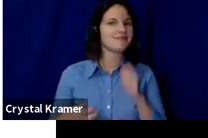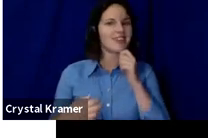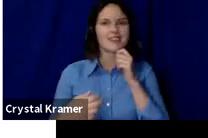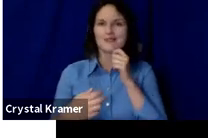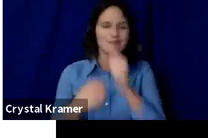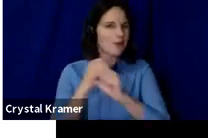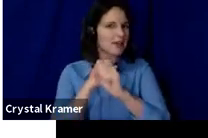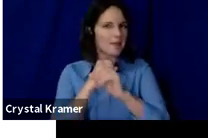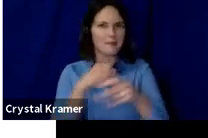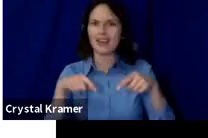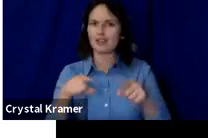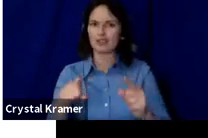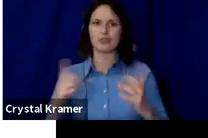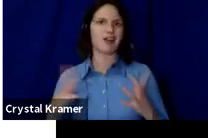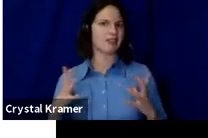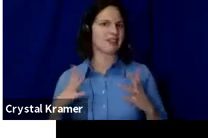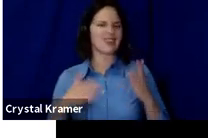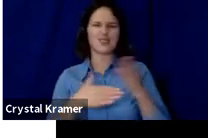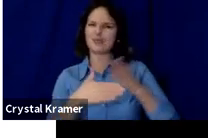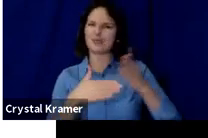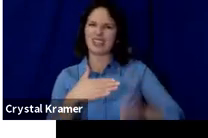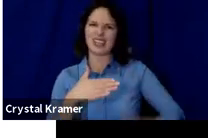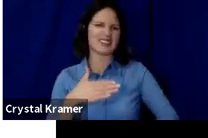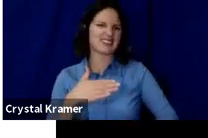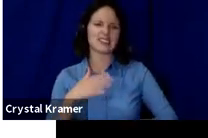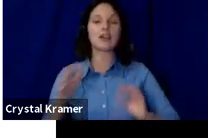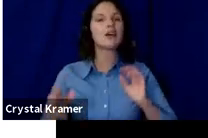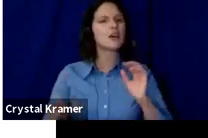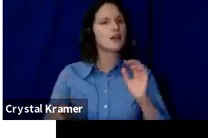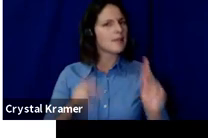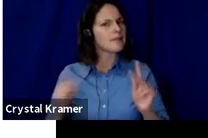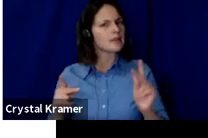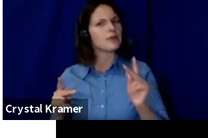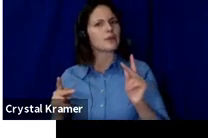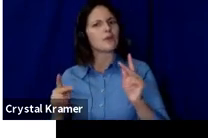People are more likely to contribute when they are at their computers, generally during